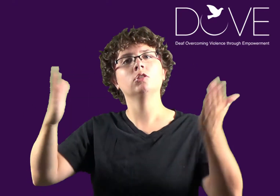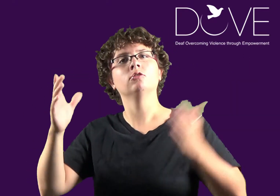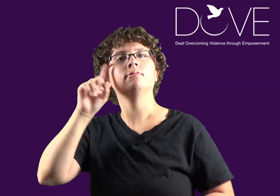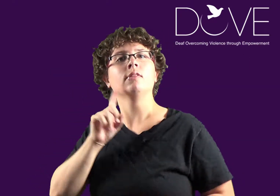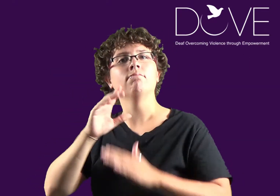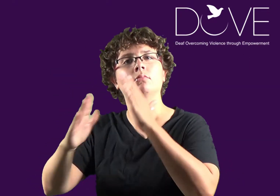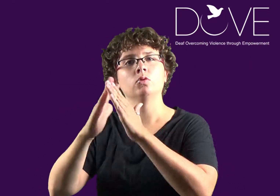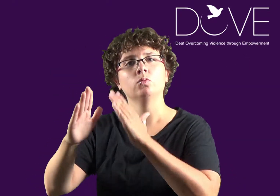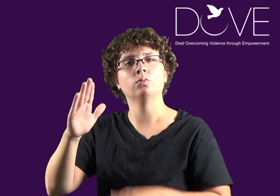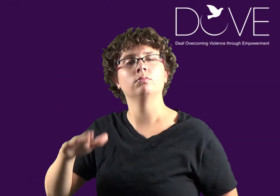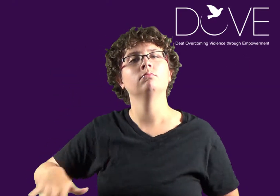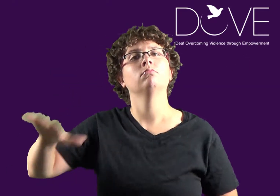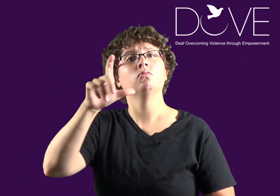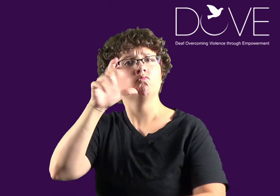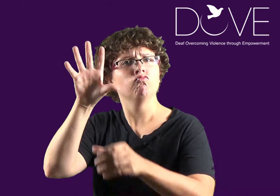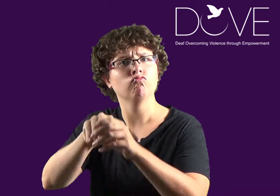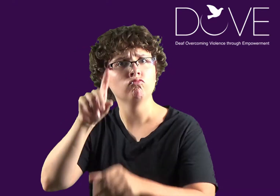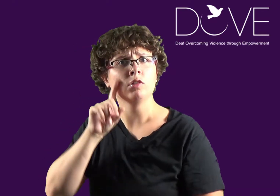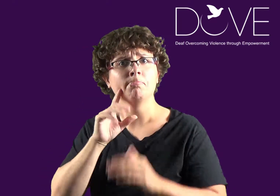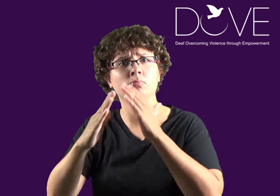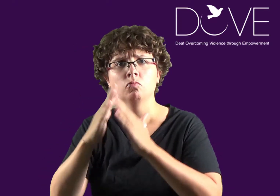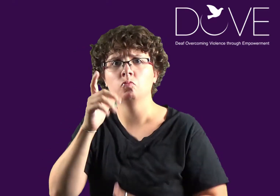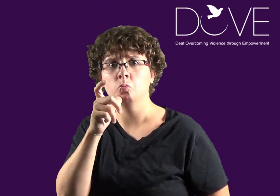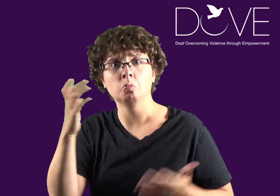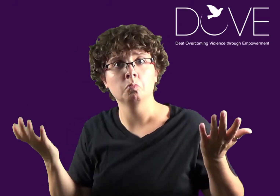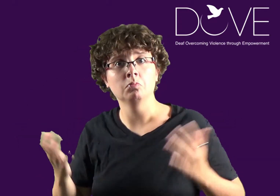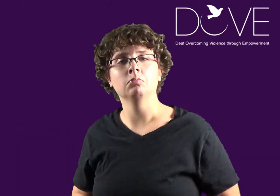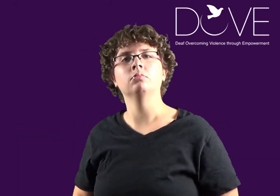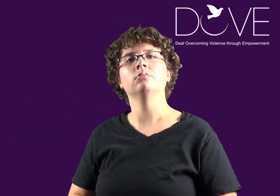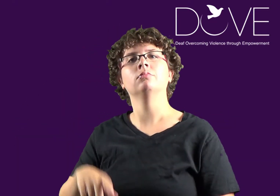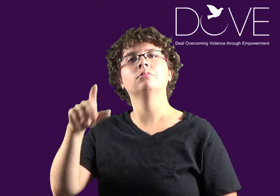We serve the Deaf community, who is part of the Deaf community?